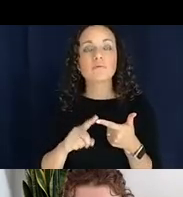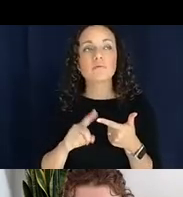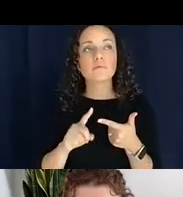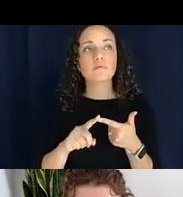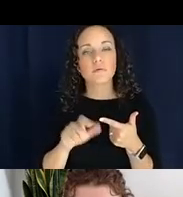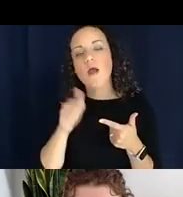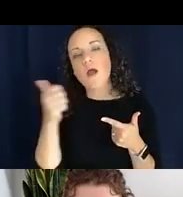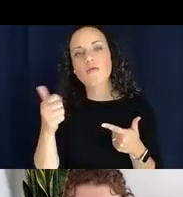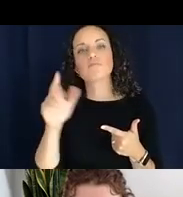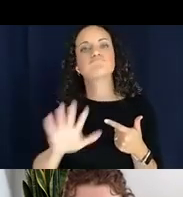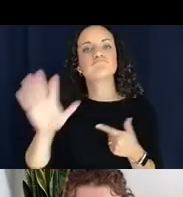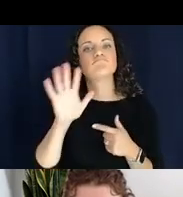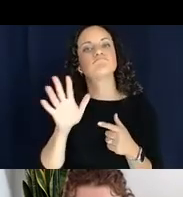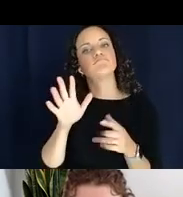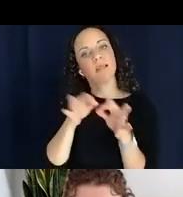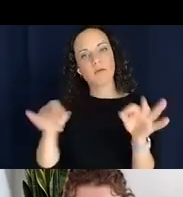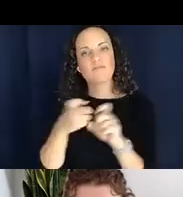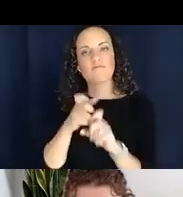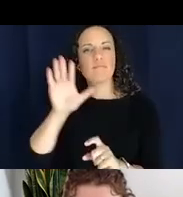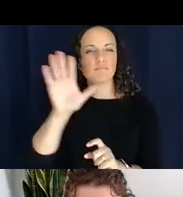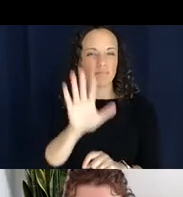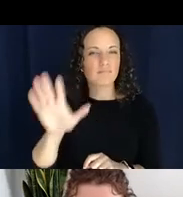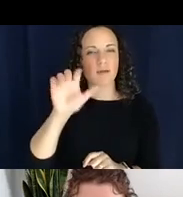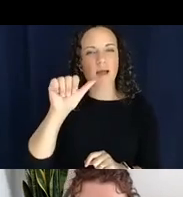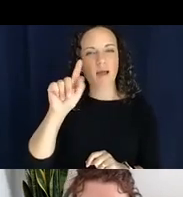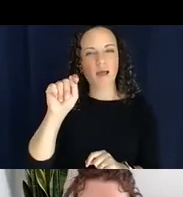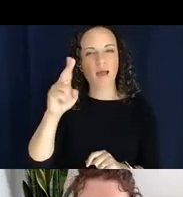as an example.